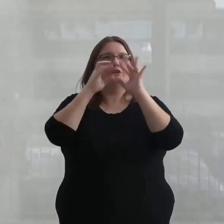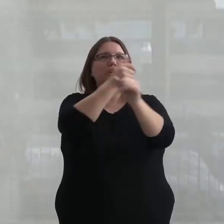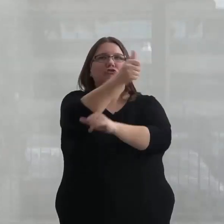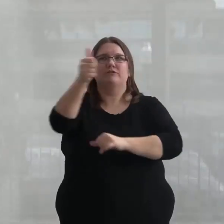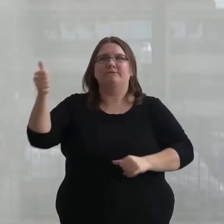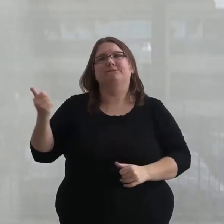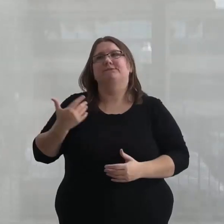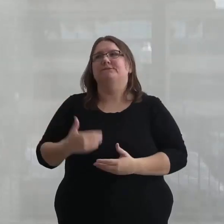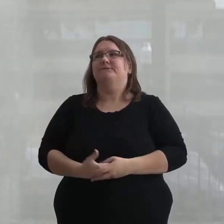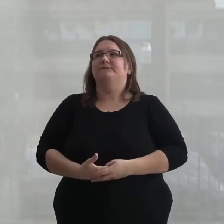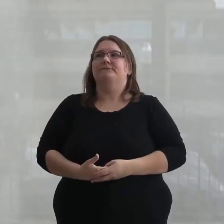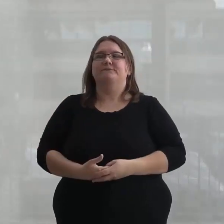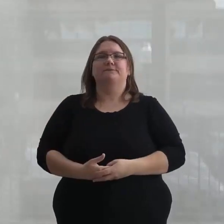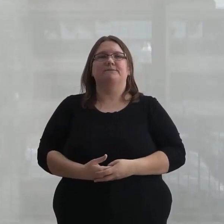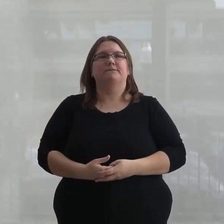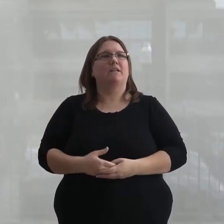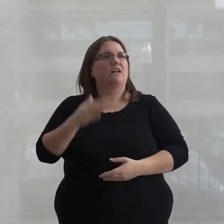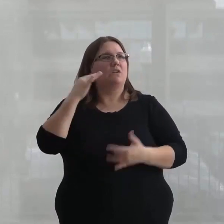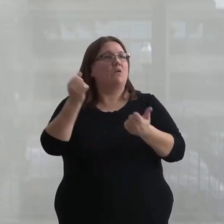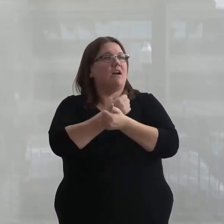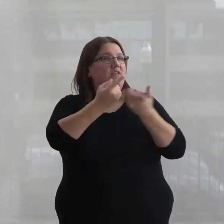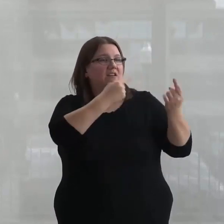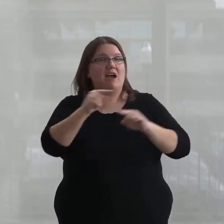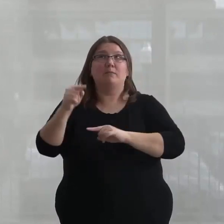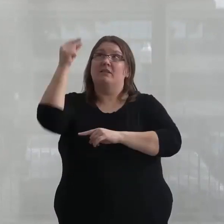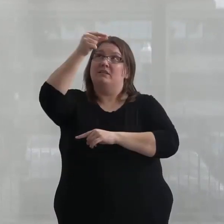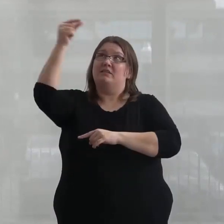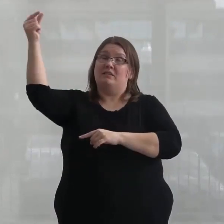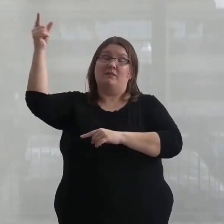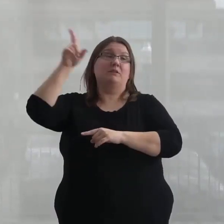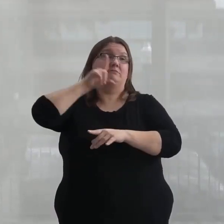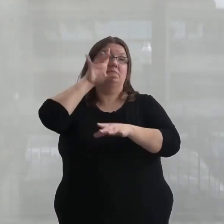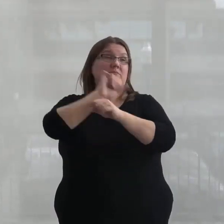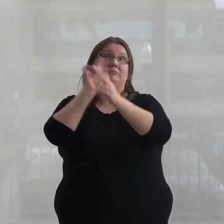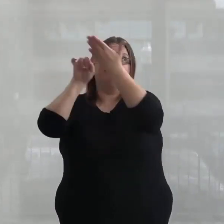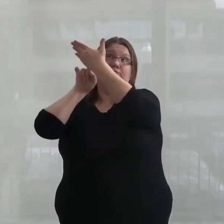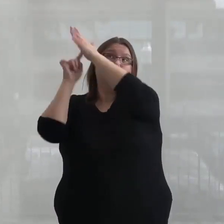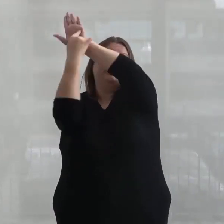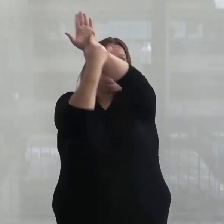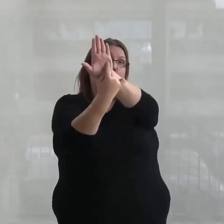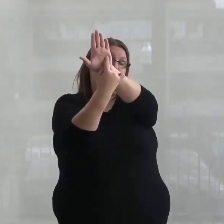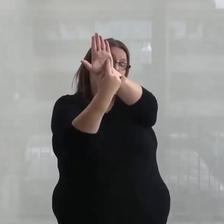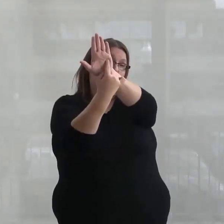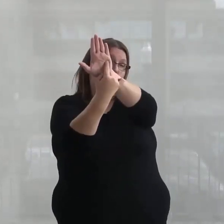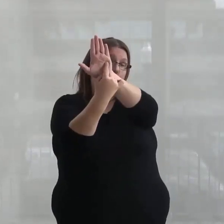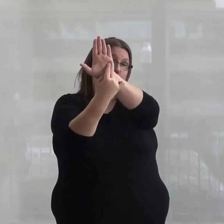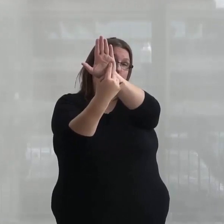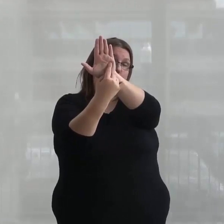And know that everything that's going on, the government has really showed their true colours.